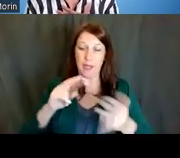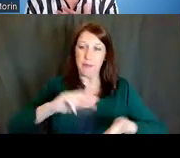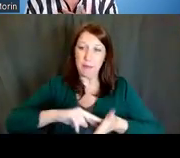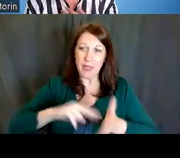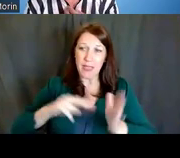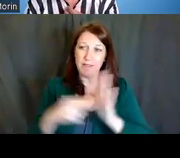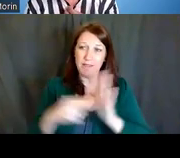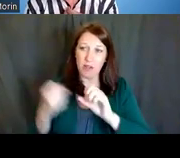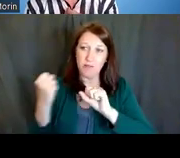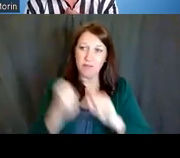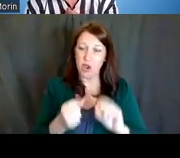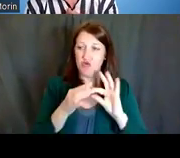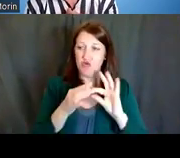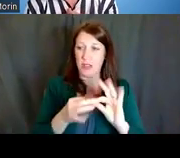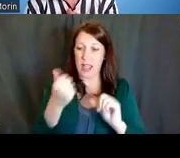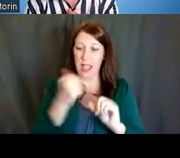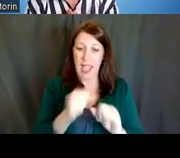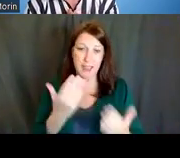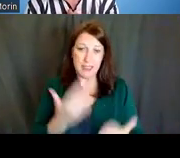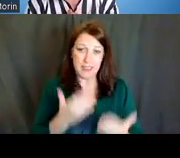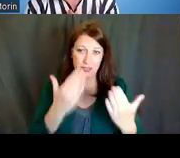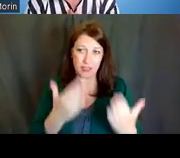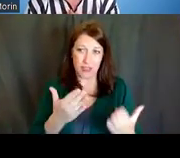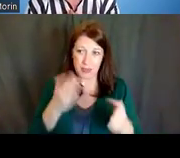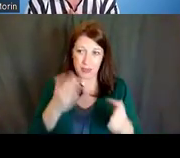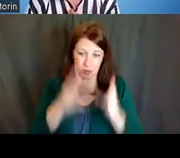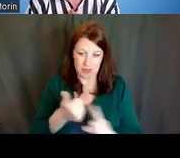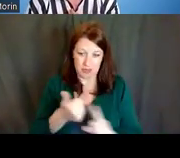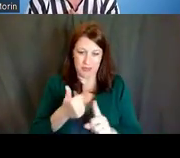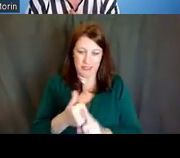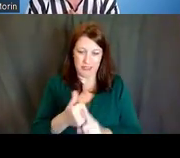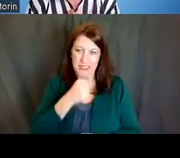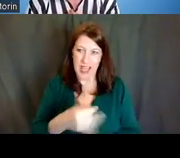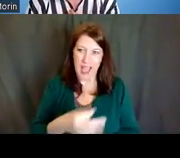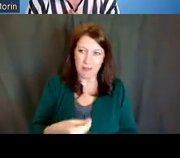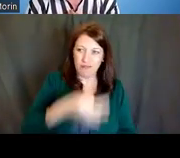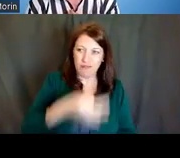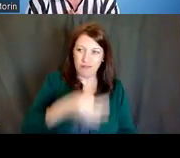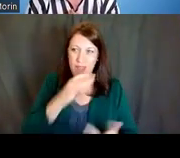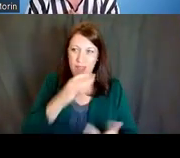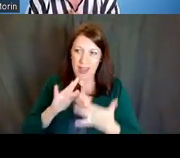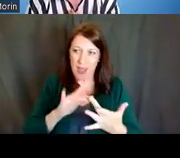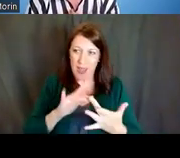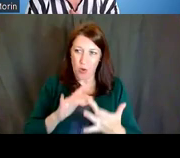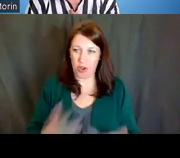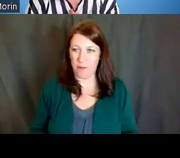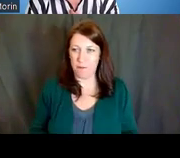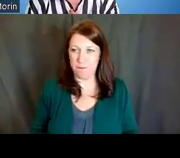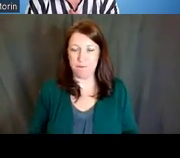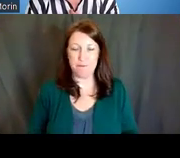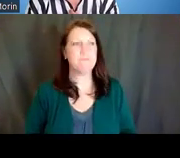Any suggestions for people who are not networking-savvy? Rosalina Bray: To build a meaningful relationship,